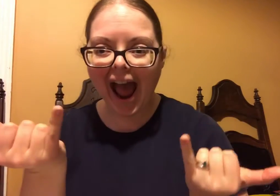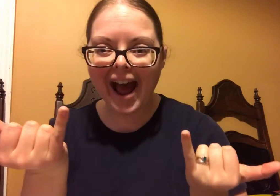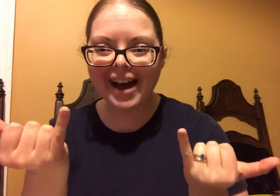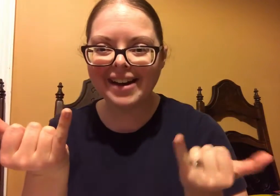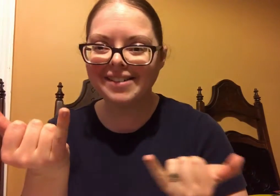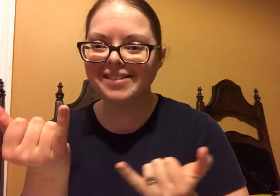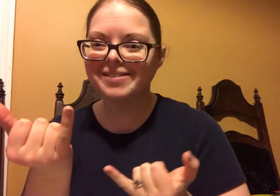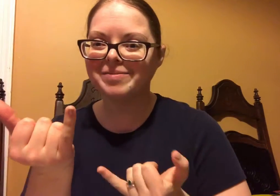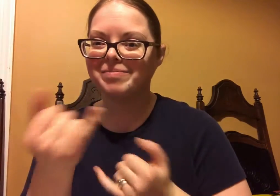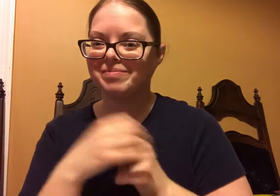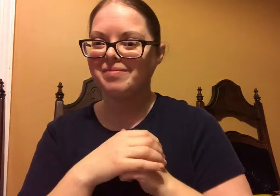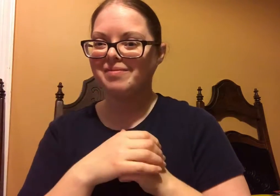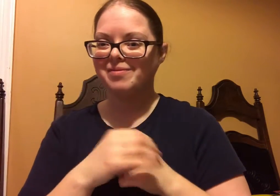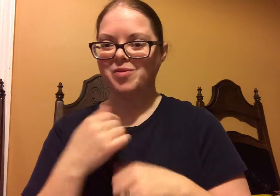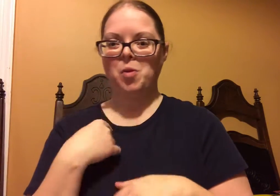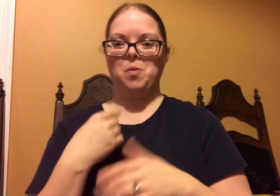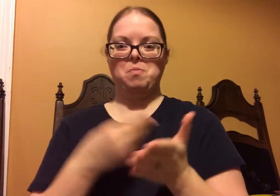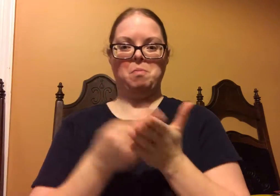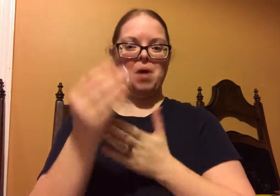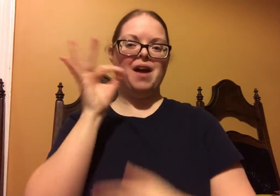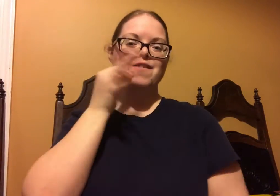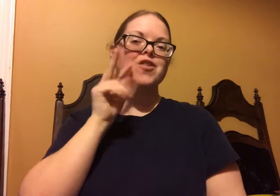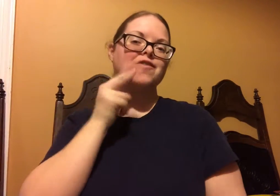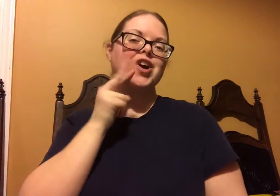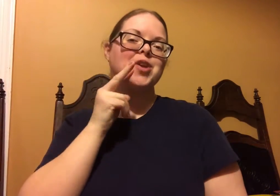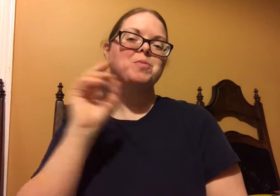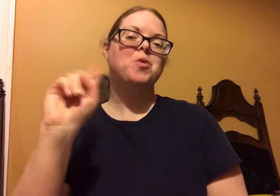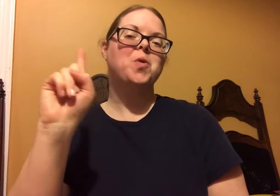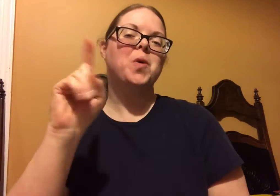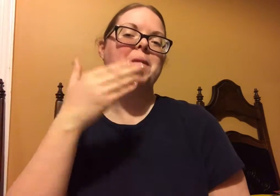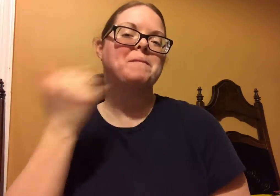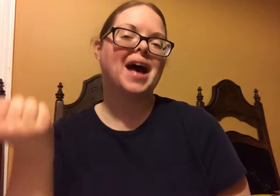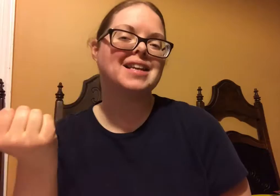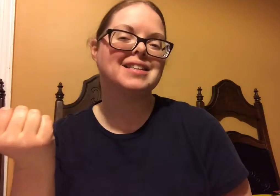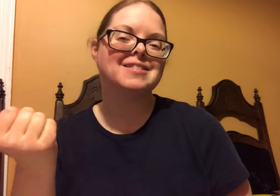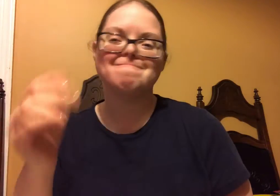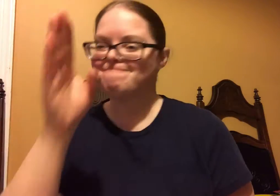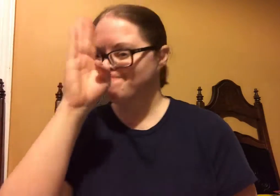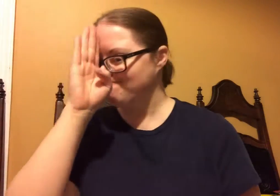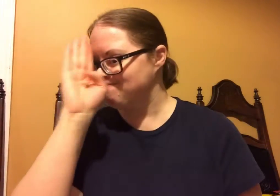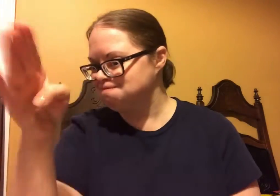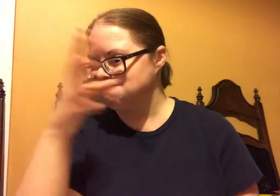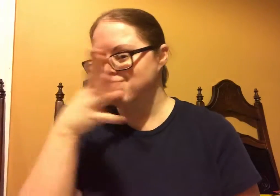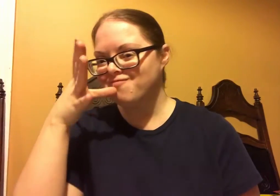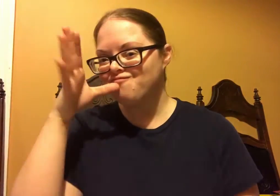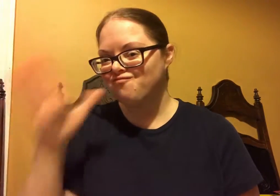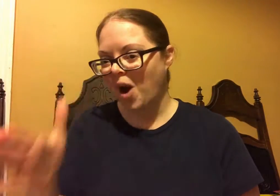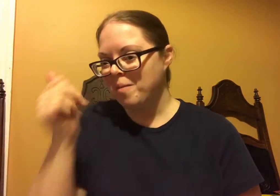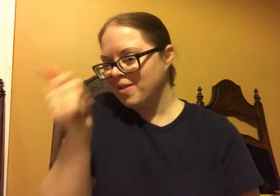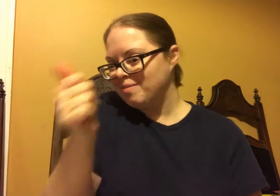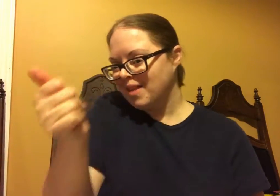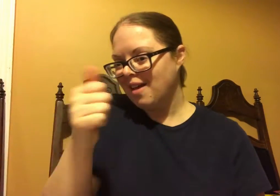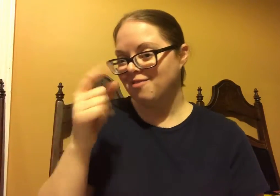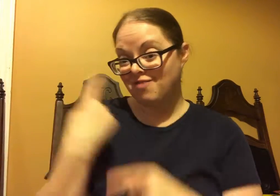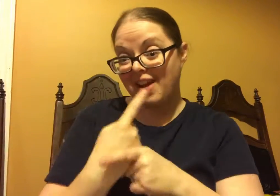I always want to eat it right then. So where's the best place to buy your fruits and vegetables?